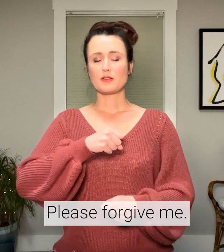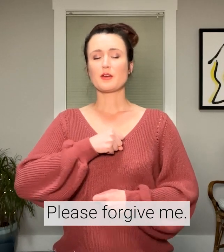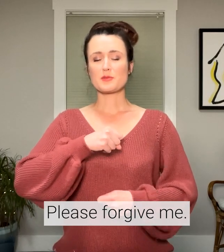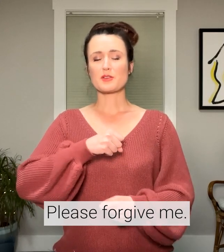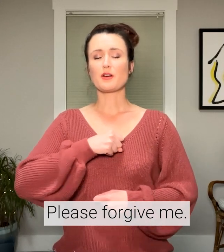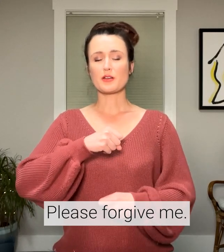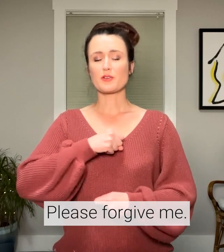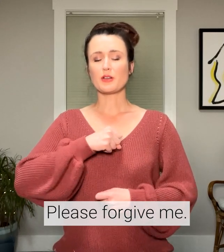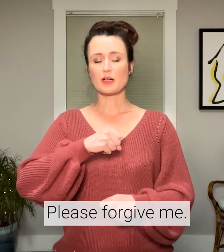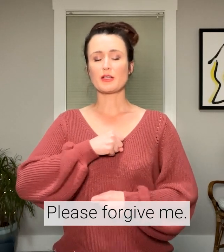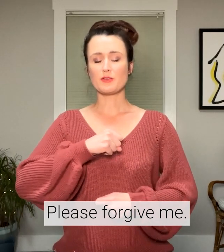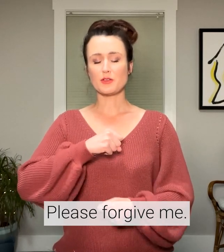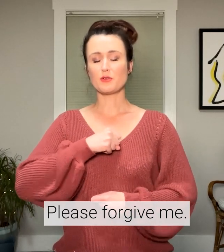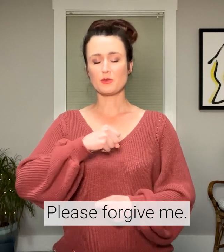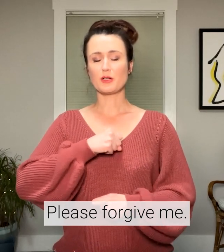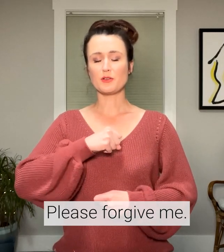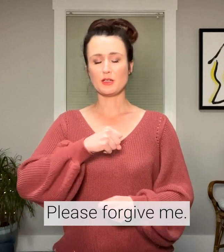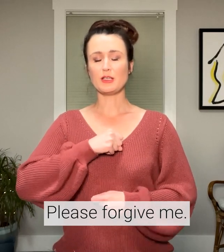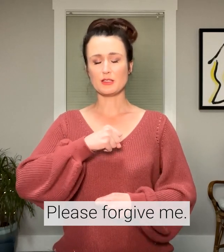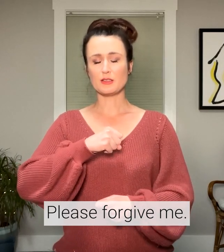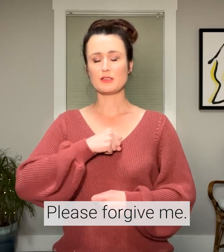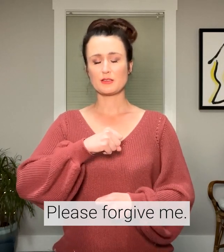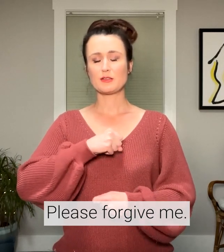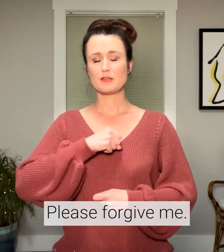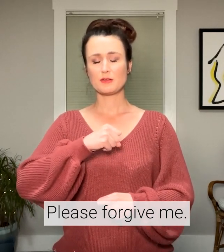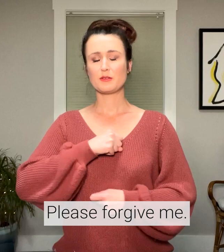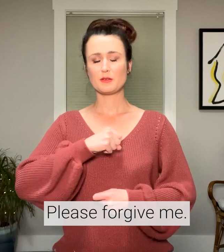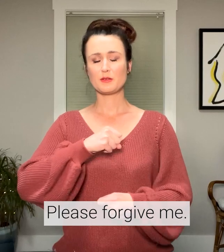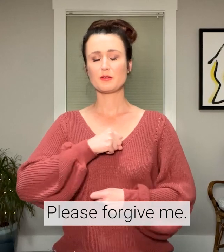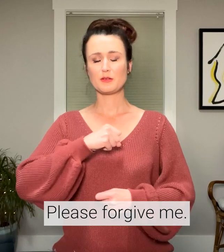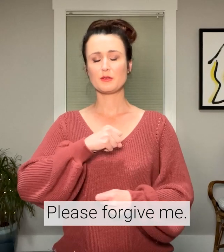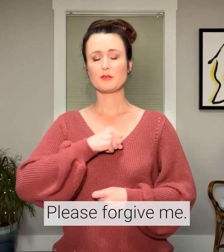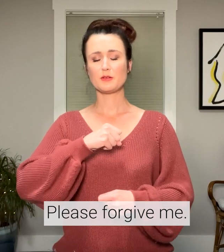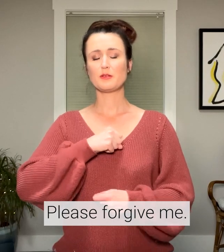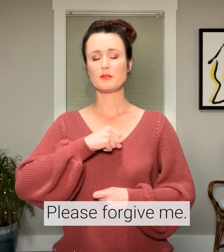I'm sorry for not giving you what you need.